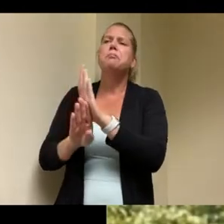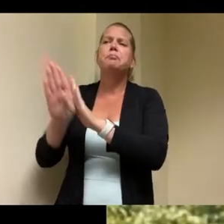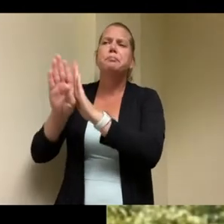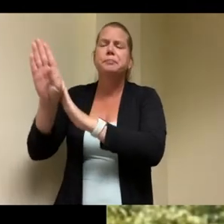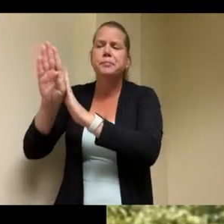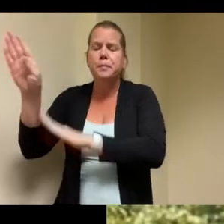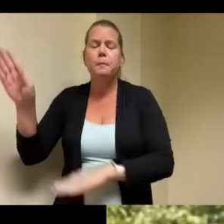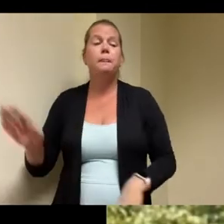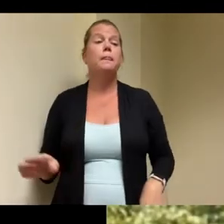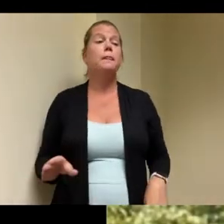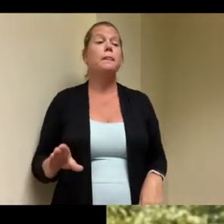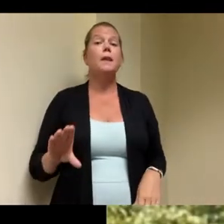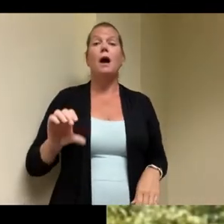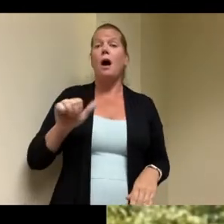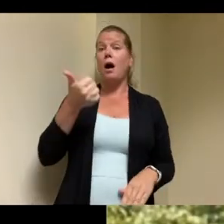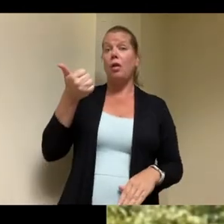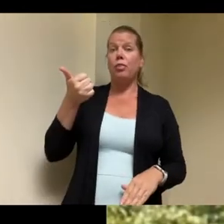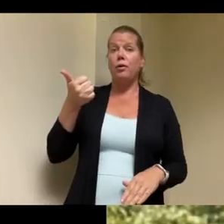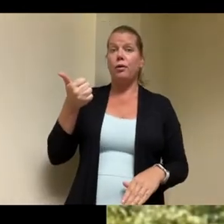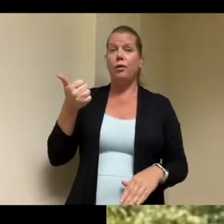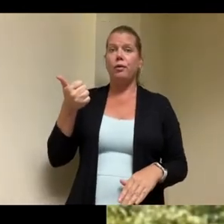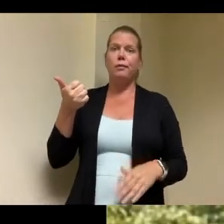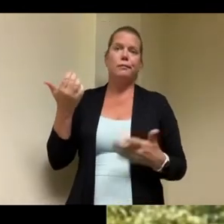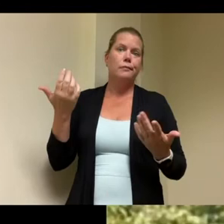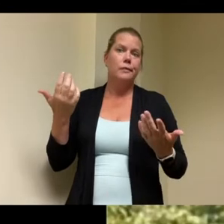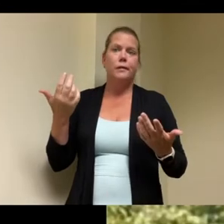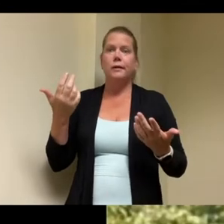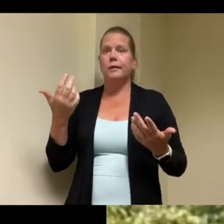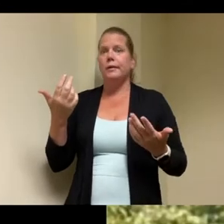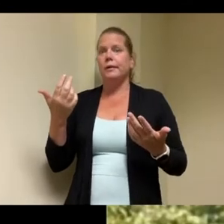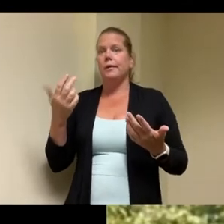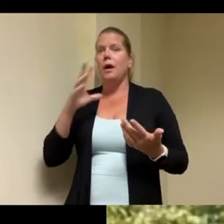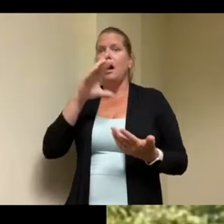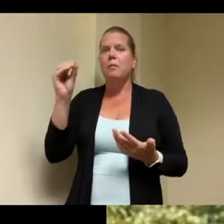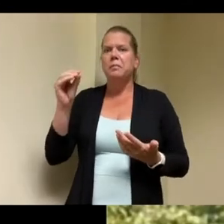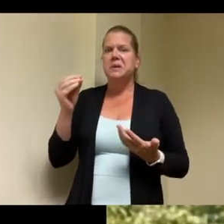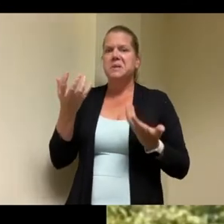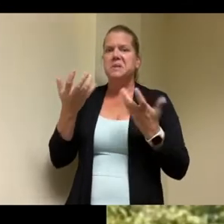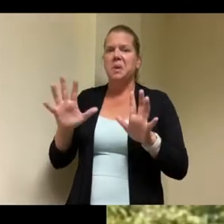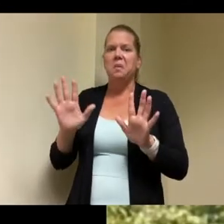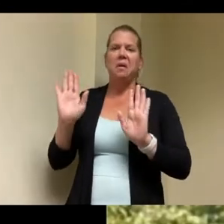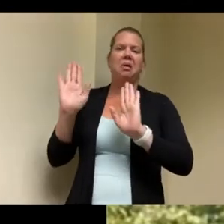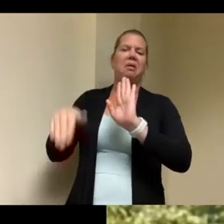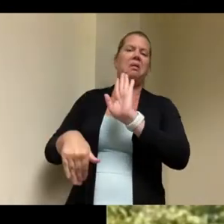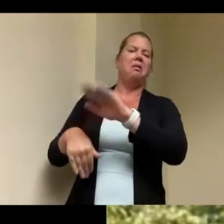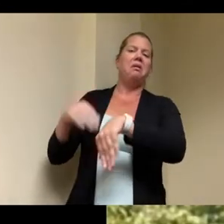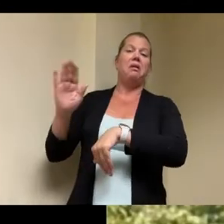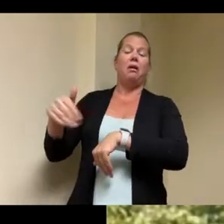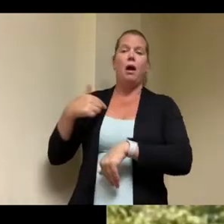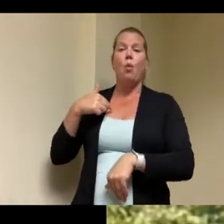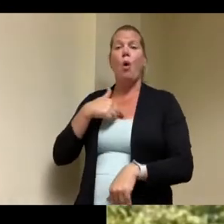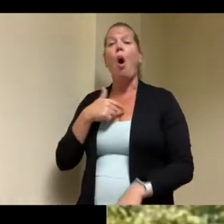want um so that sometimes becomes our opportunity um this particular property though uh